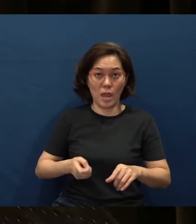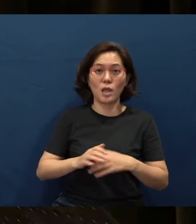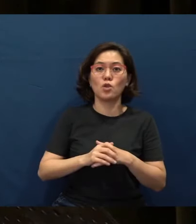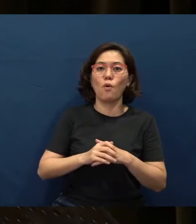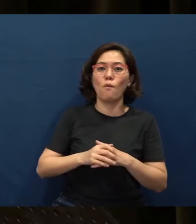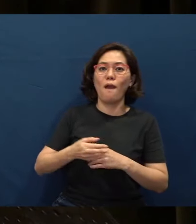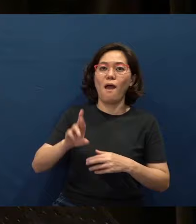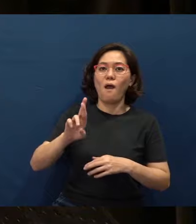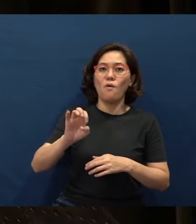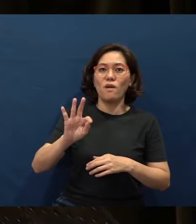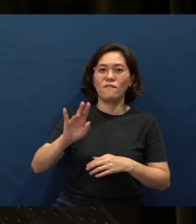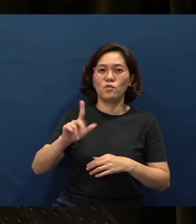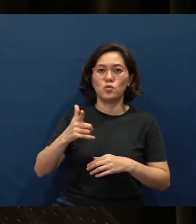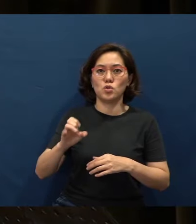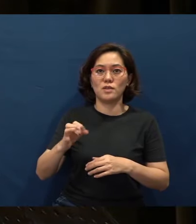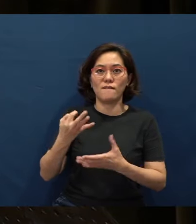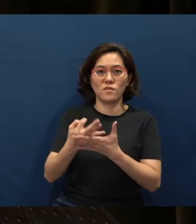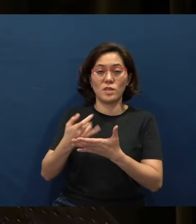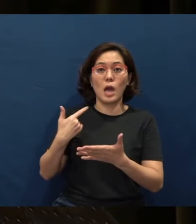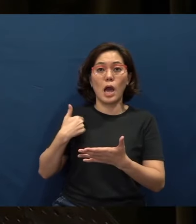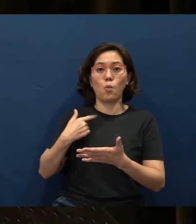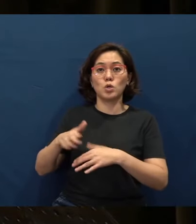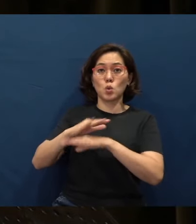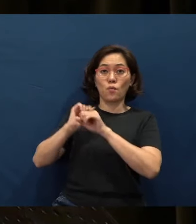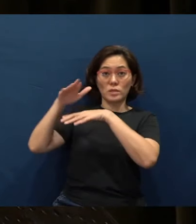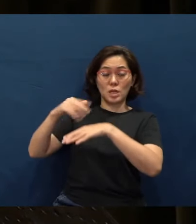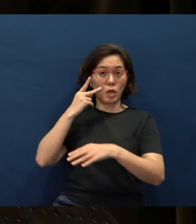I was overseas and when I saw the amount that was collected,